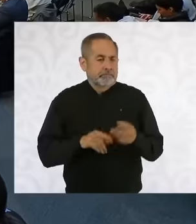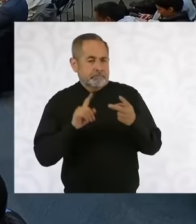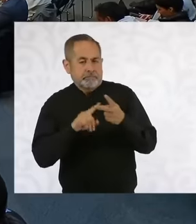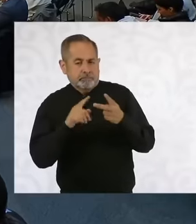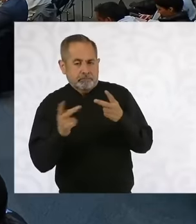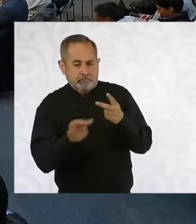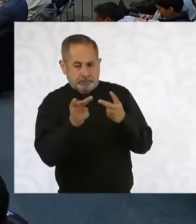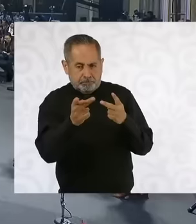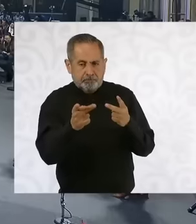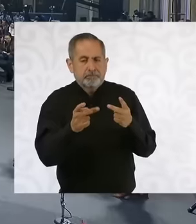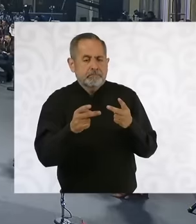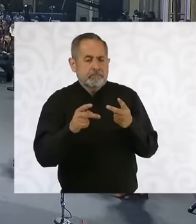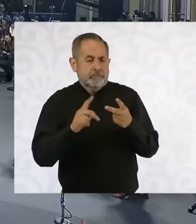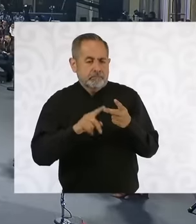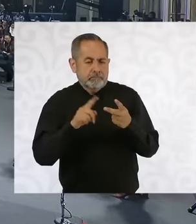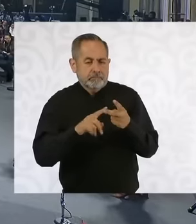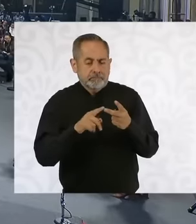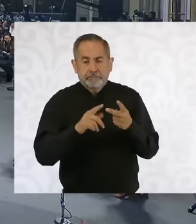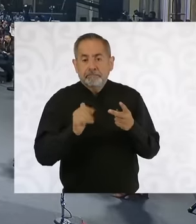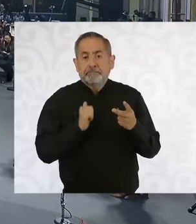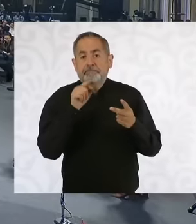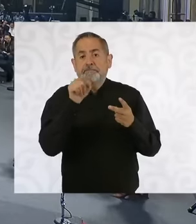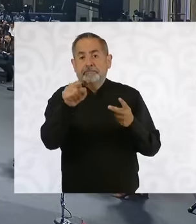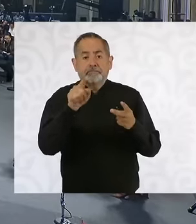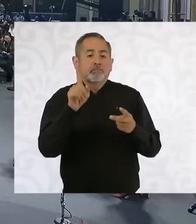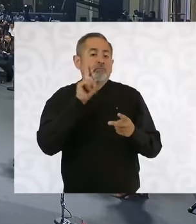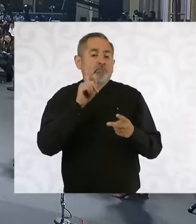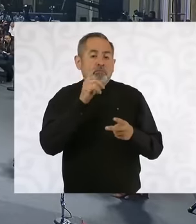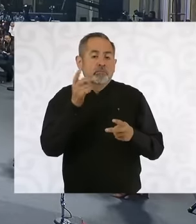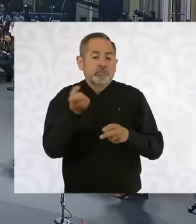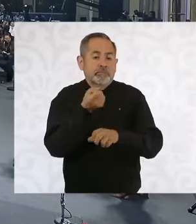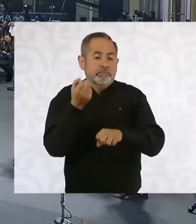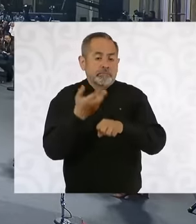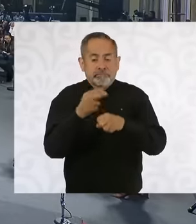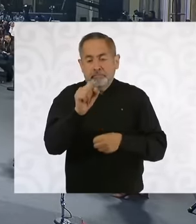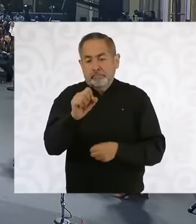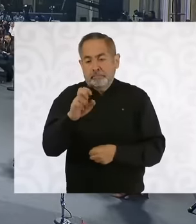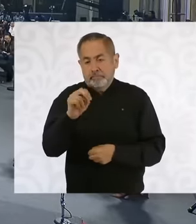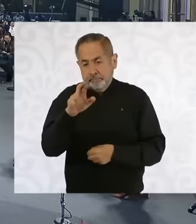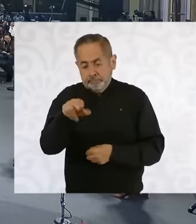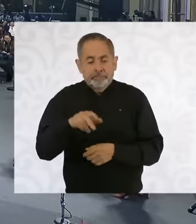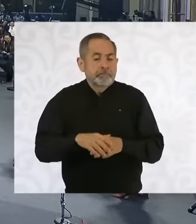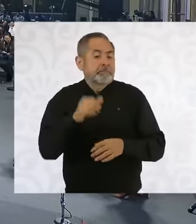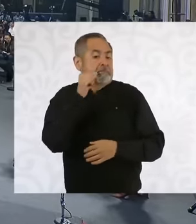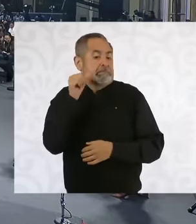the presence of the secretary of energy yesterday Pemex announced its financial results